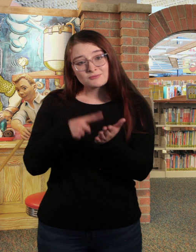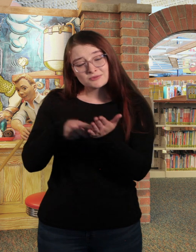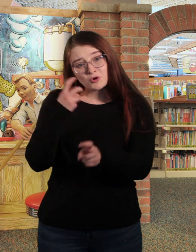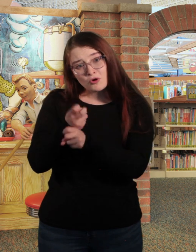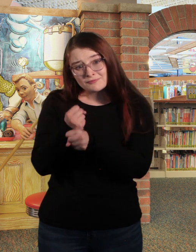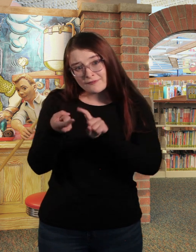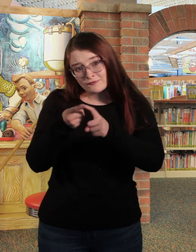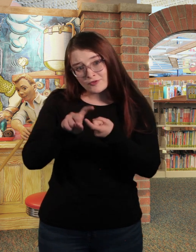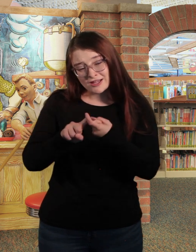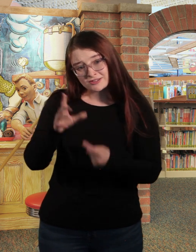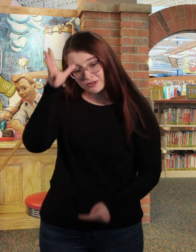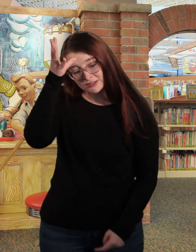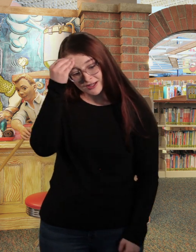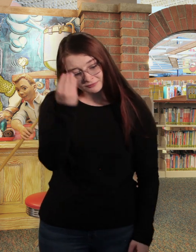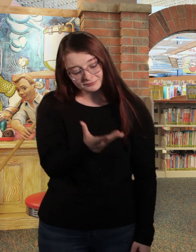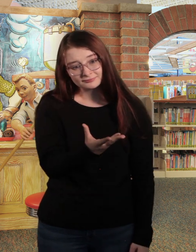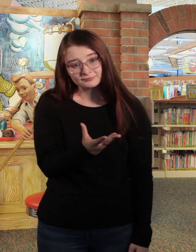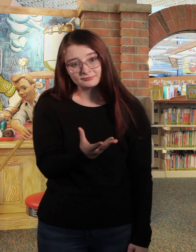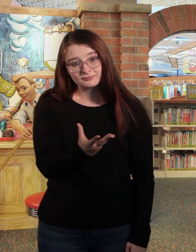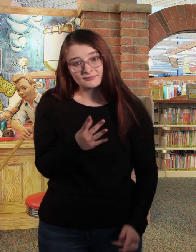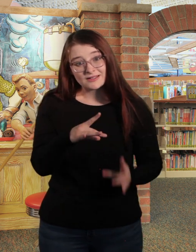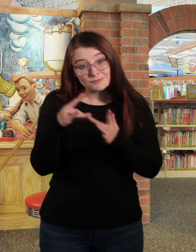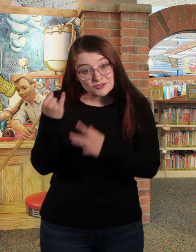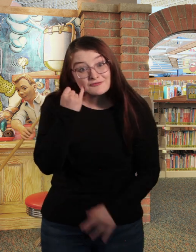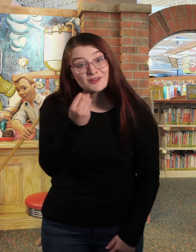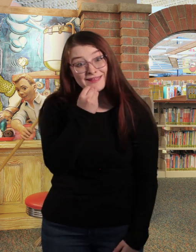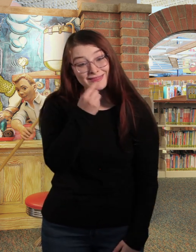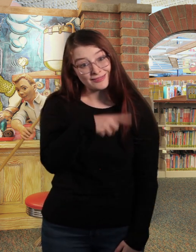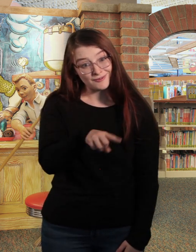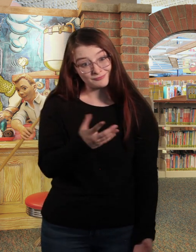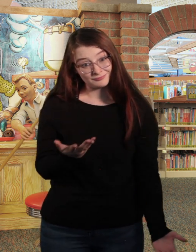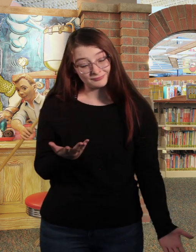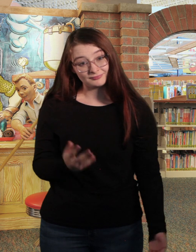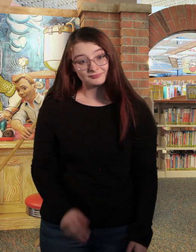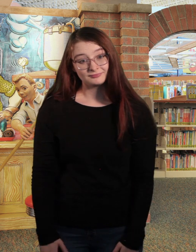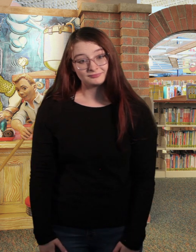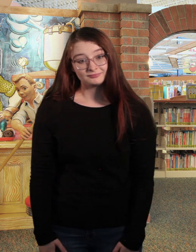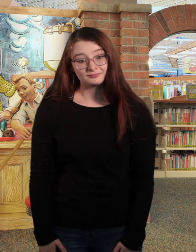"Sometimes it's hard to make friends," said her dad. "Especially if you eat them."